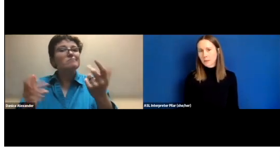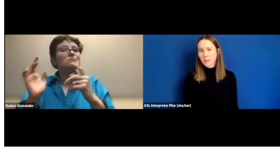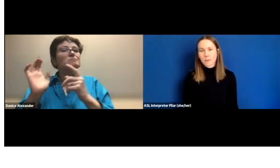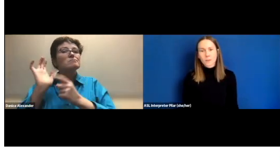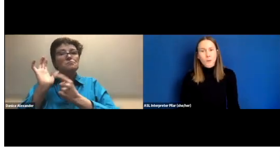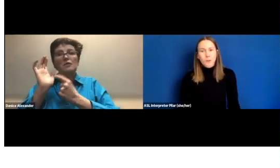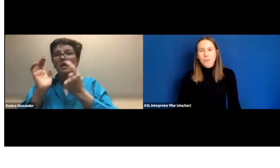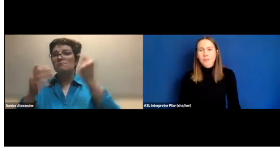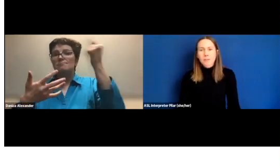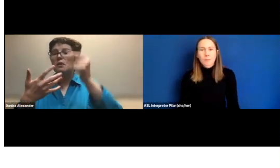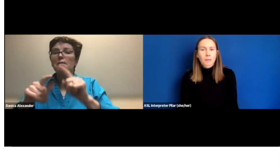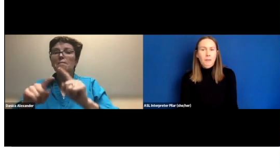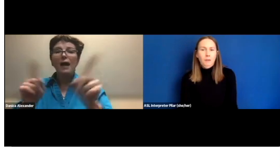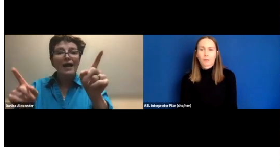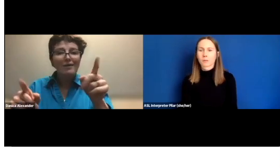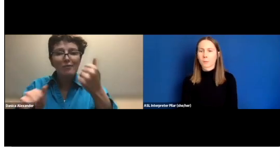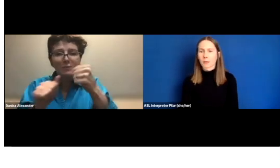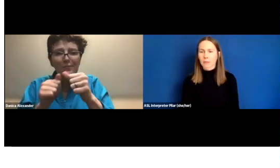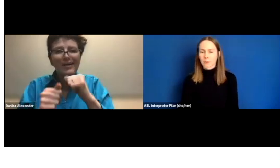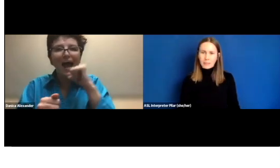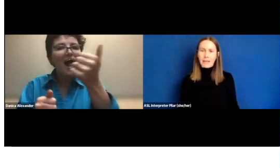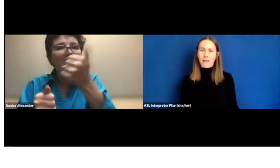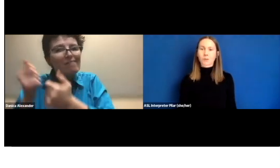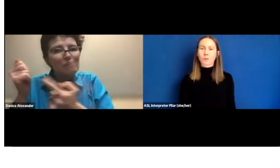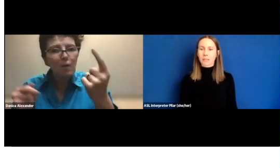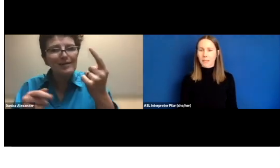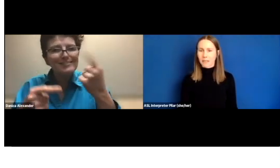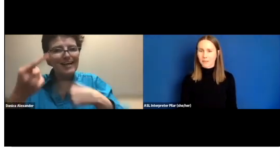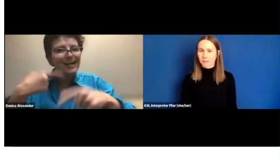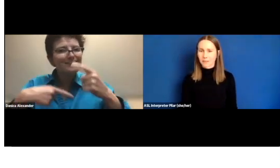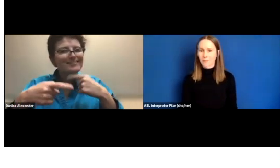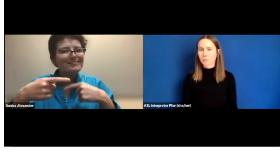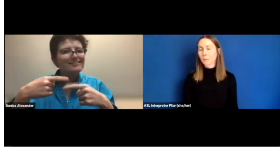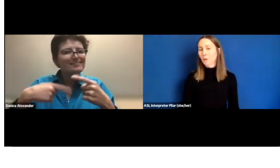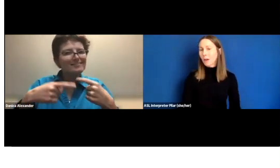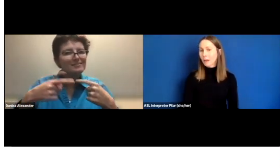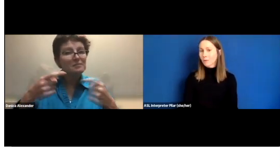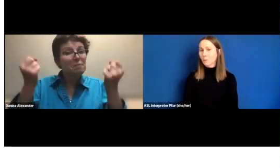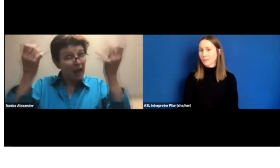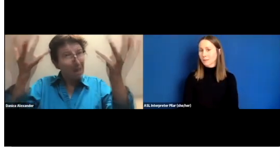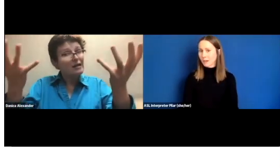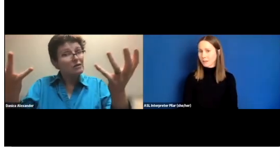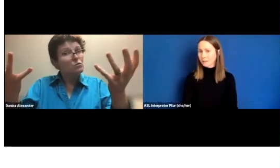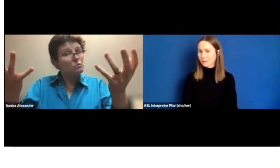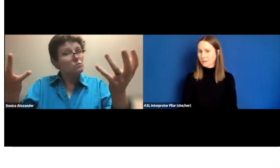So, learn just a bit of the fingerspelling, learn how to engage. And remember not everyone signs.